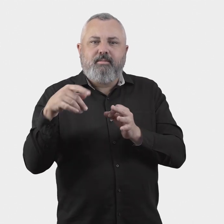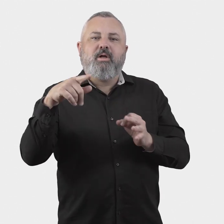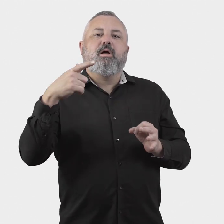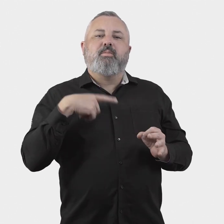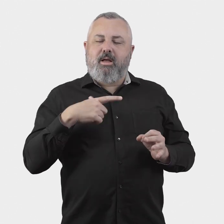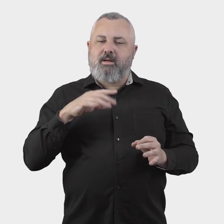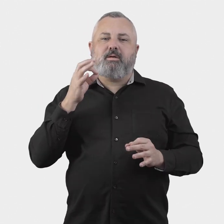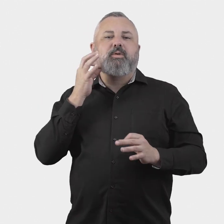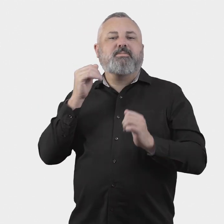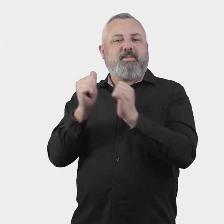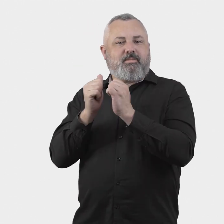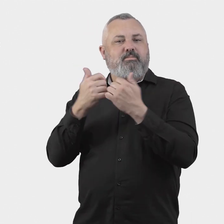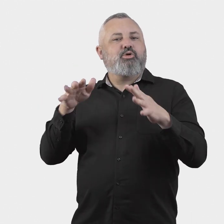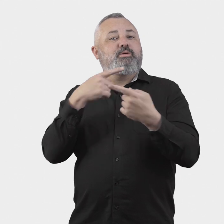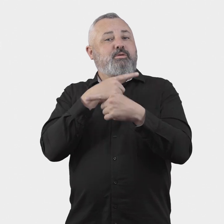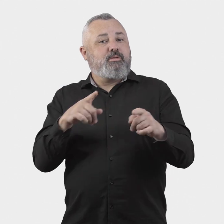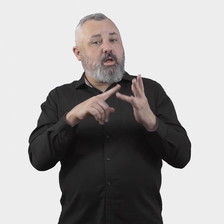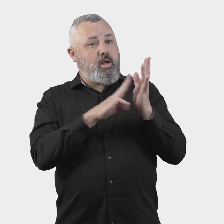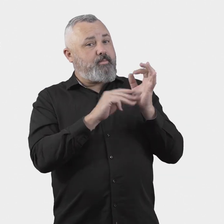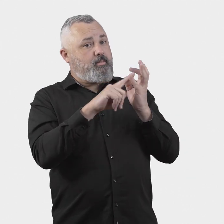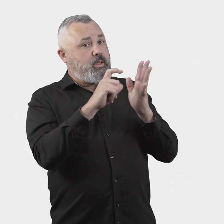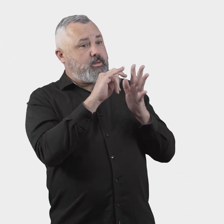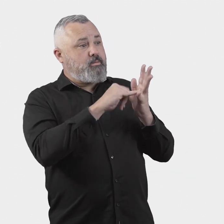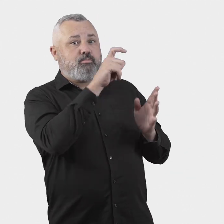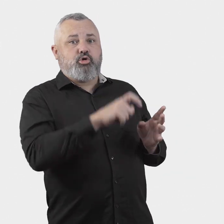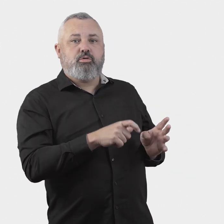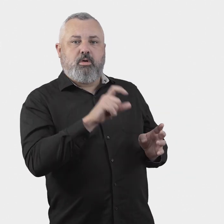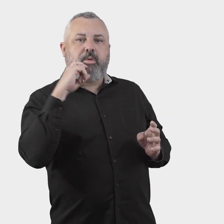To facilitate this, the Aviation White Paper announced that “where appropriate, the ombudsperson will also